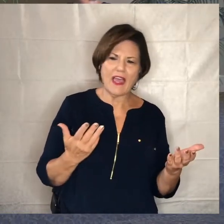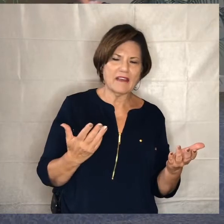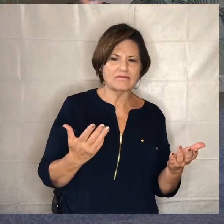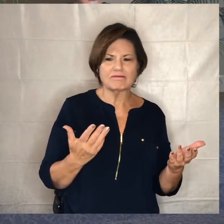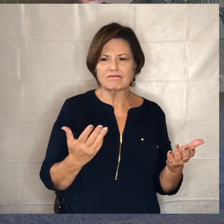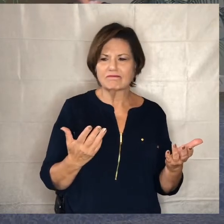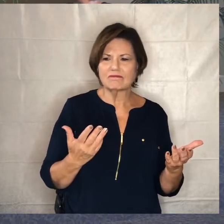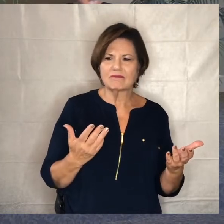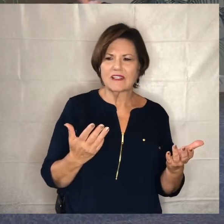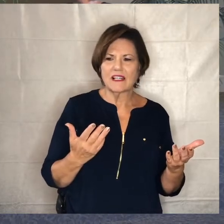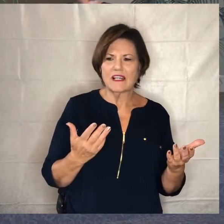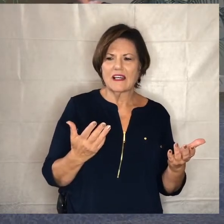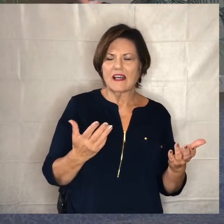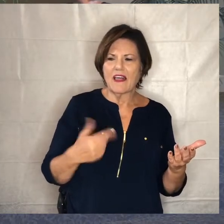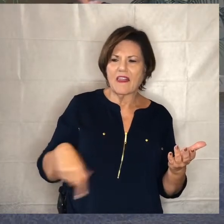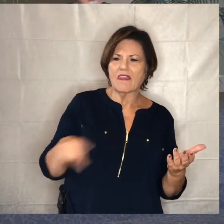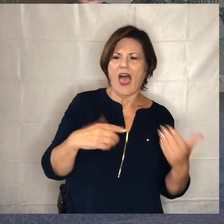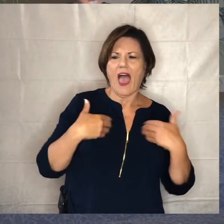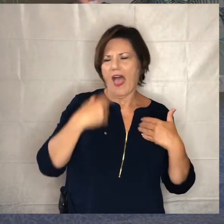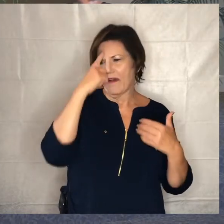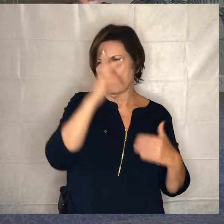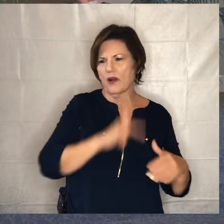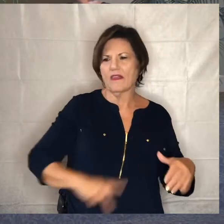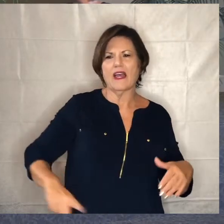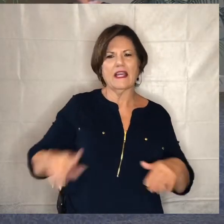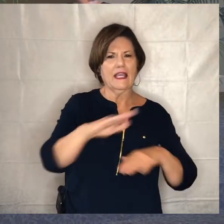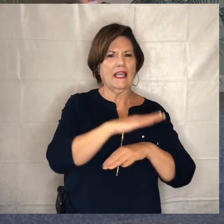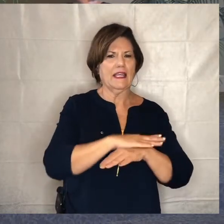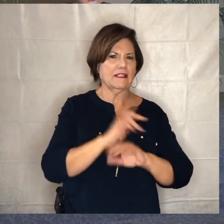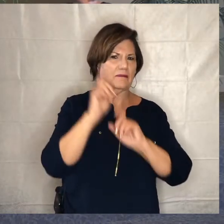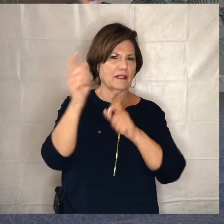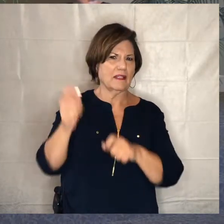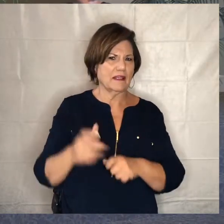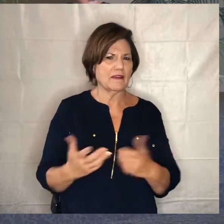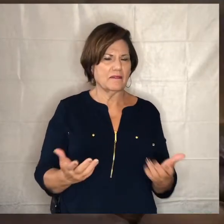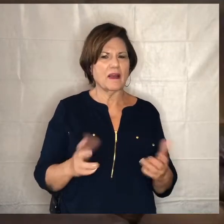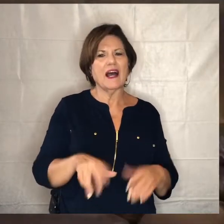for the kingdom well another another small question